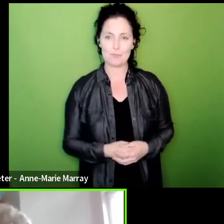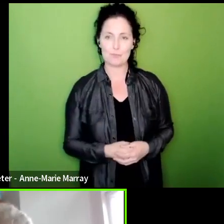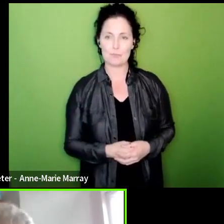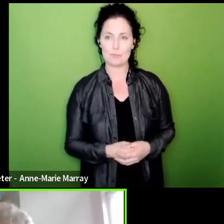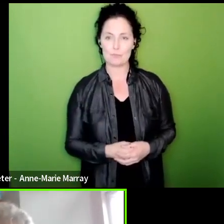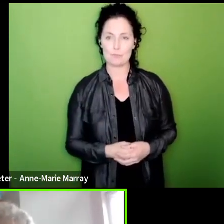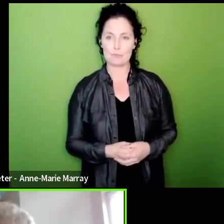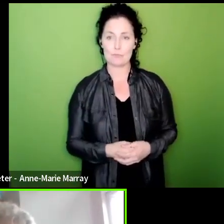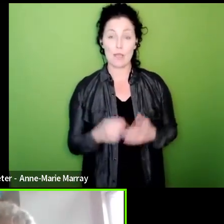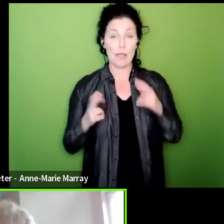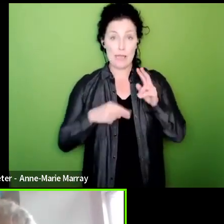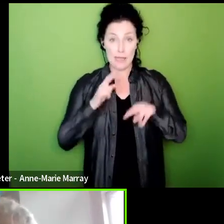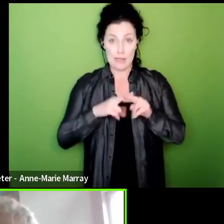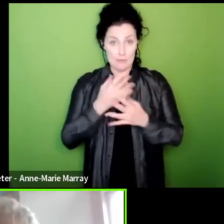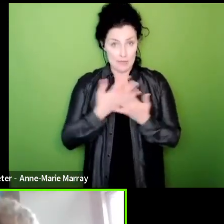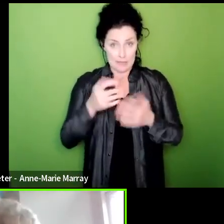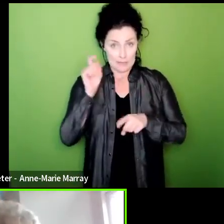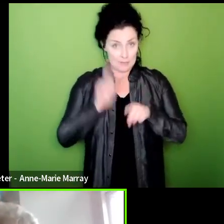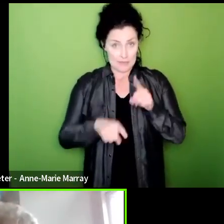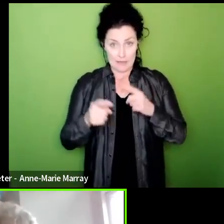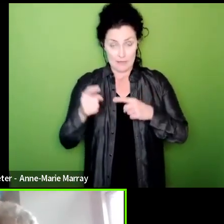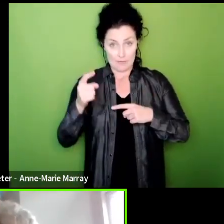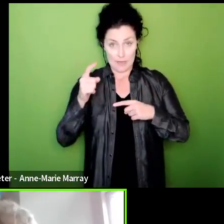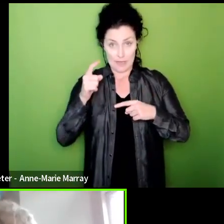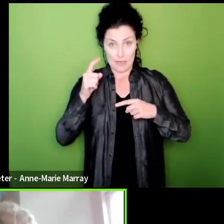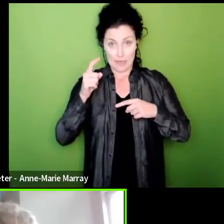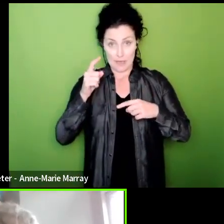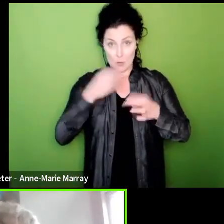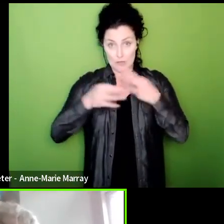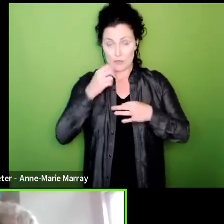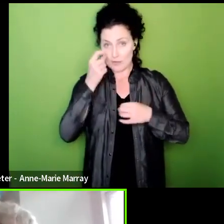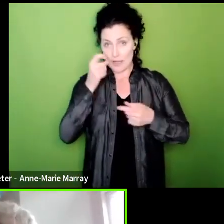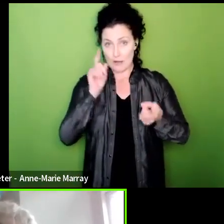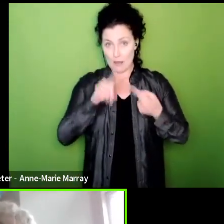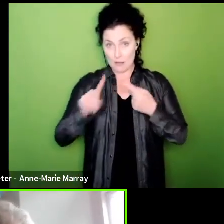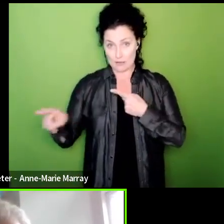if there's any specific questions I can answer those no I mean I I have that list in front of me